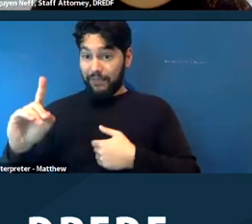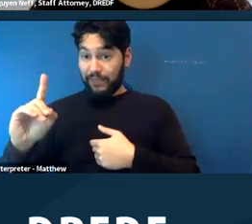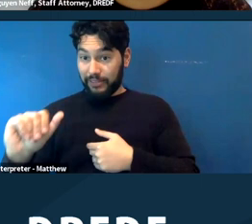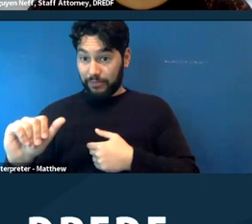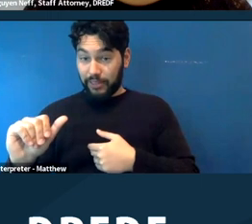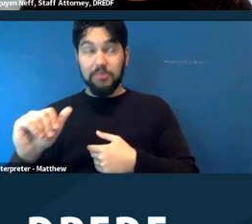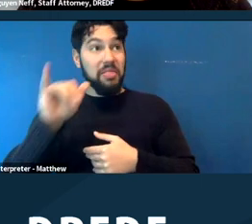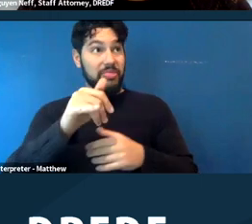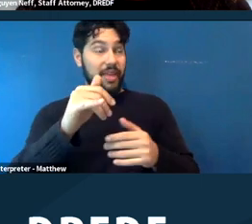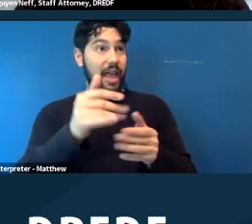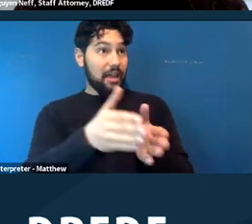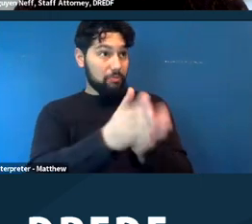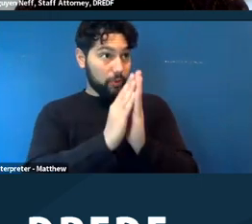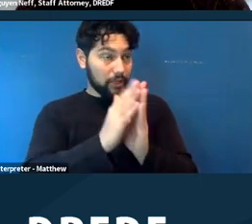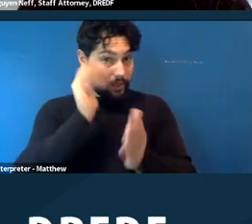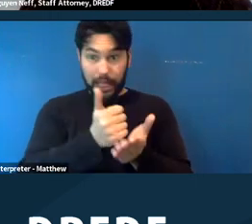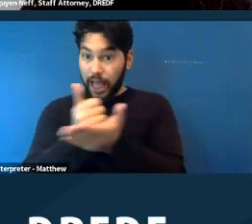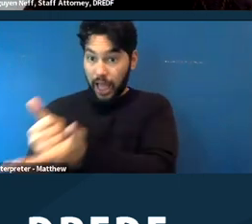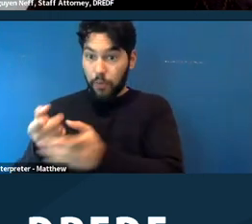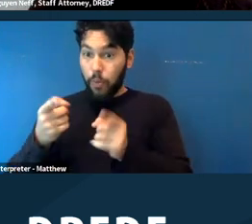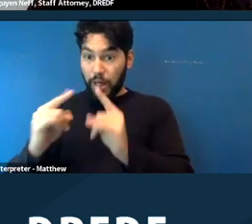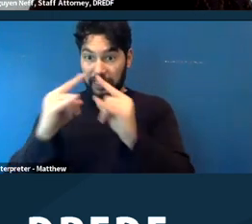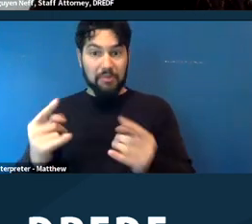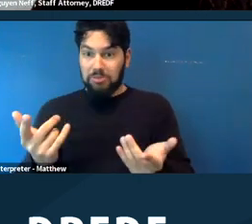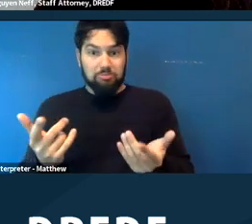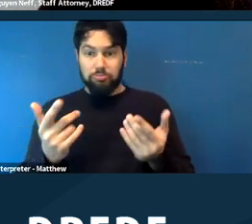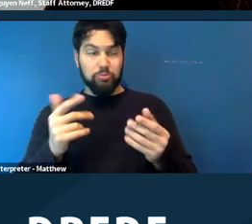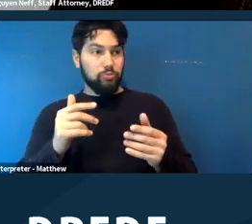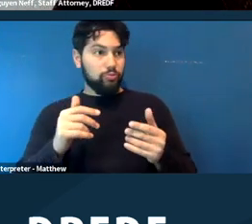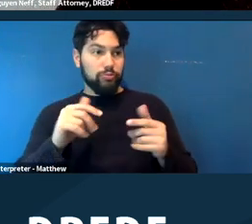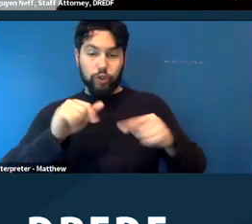help them while they're in the encampment. So I think the most common one is more time